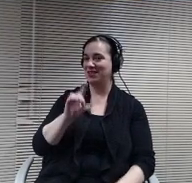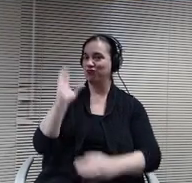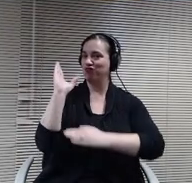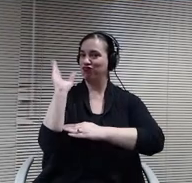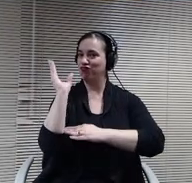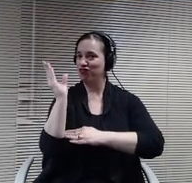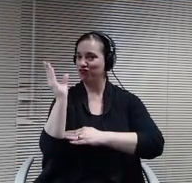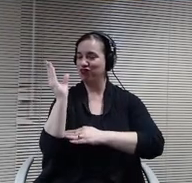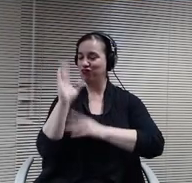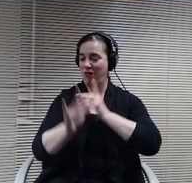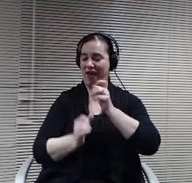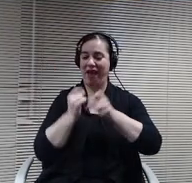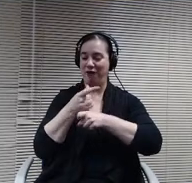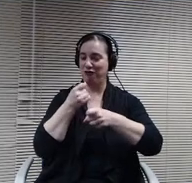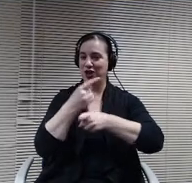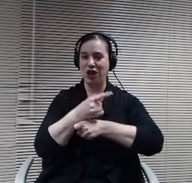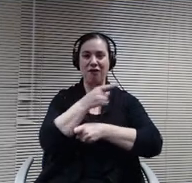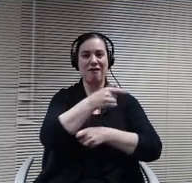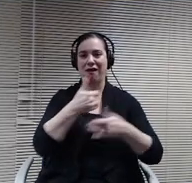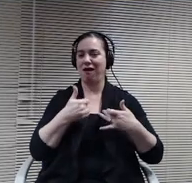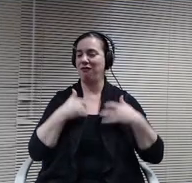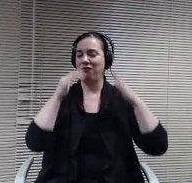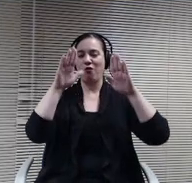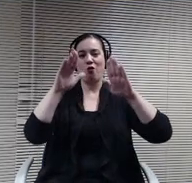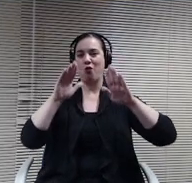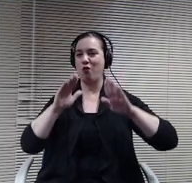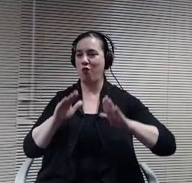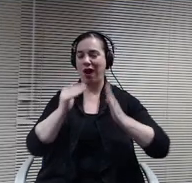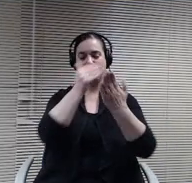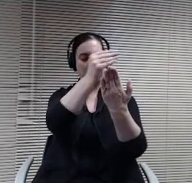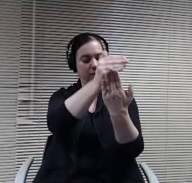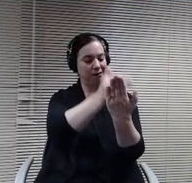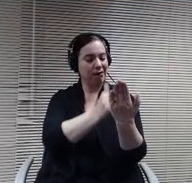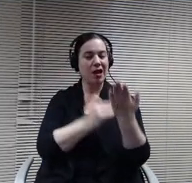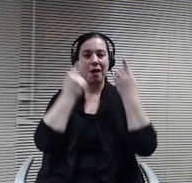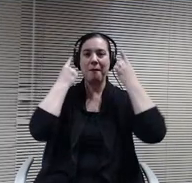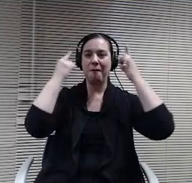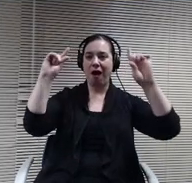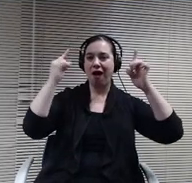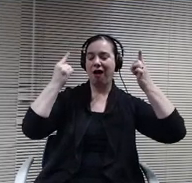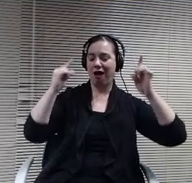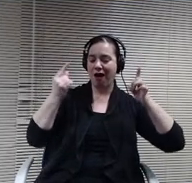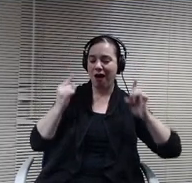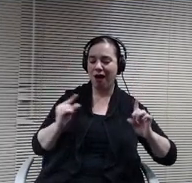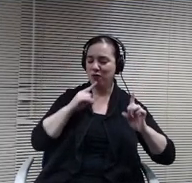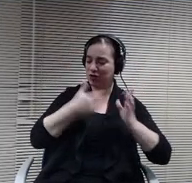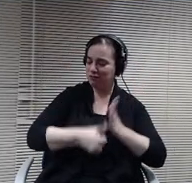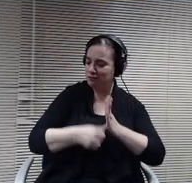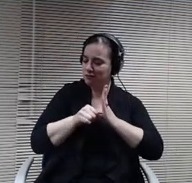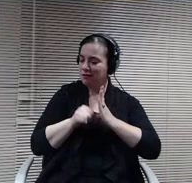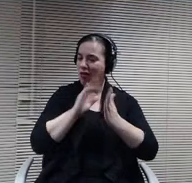accomplishments and highlights of the school, and I know you'll enjoy tonight's as well, and Mr. Gilbertson is